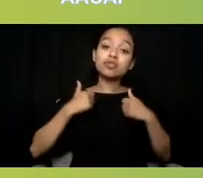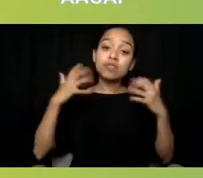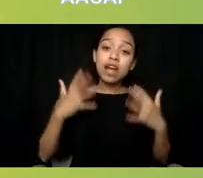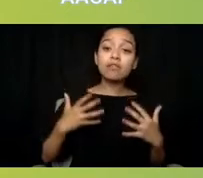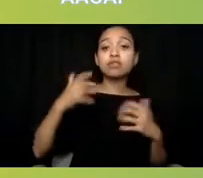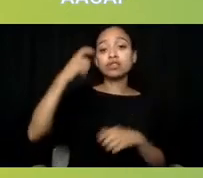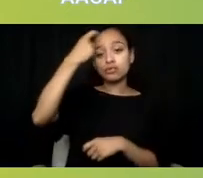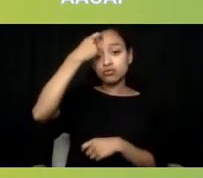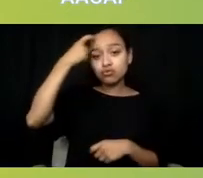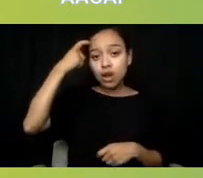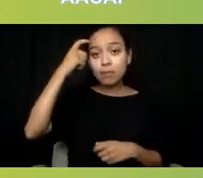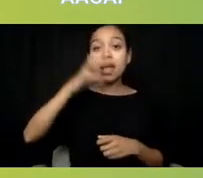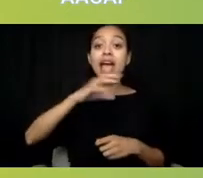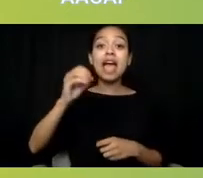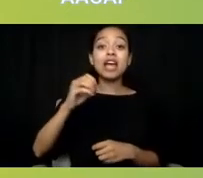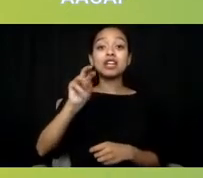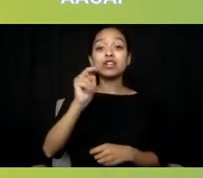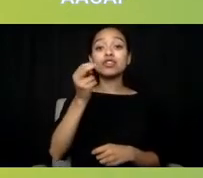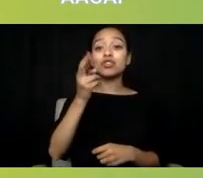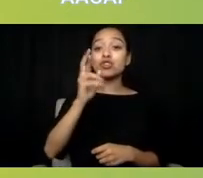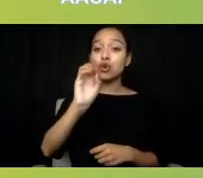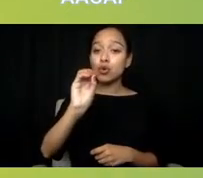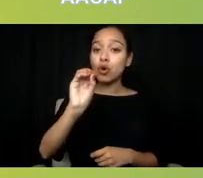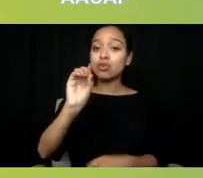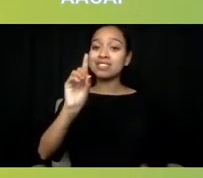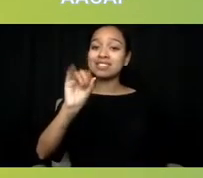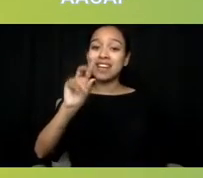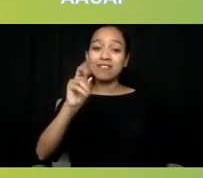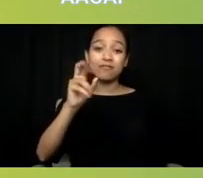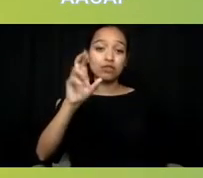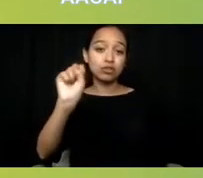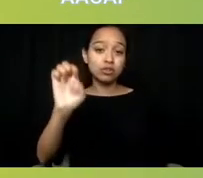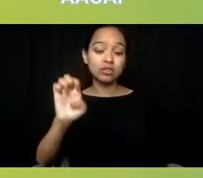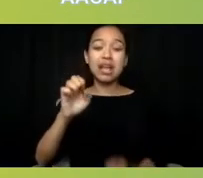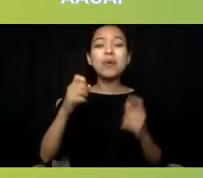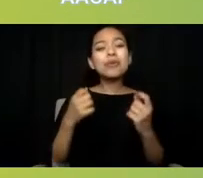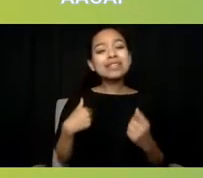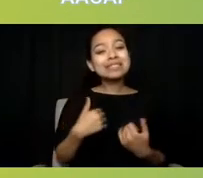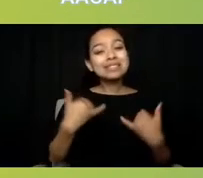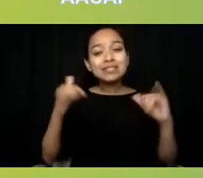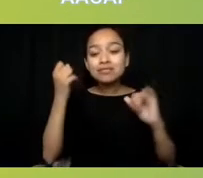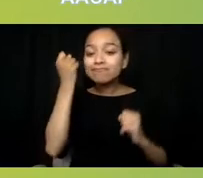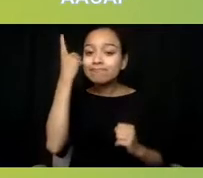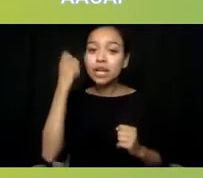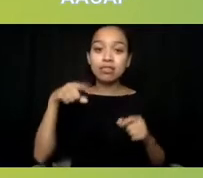And yet we know that this is still not completely inclusive of many other identities also in need.